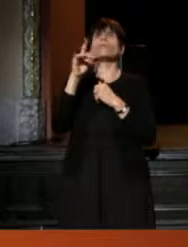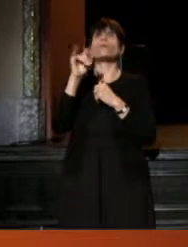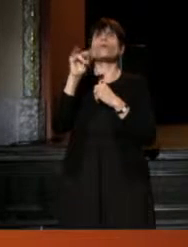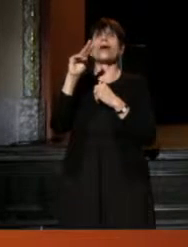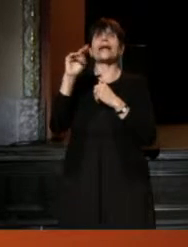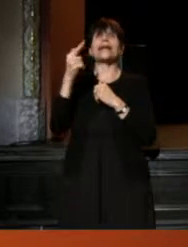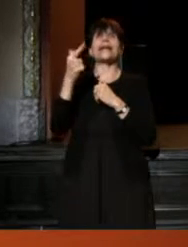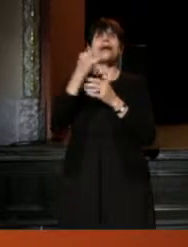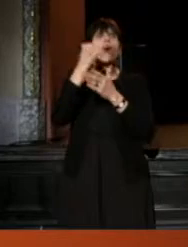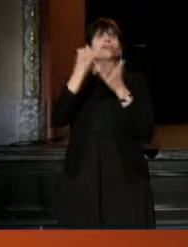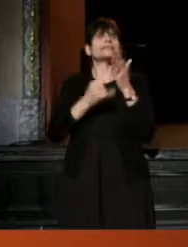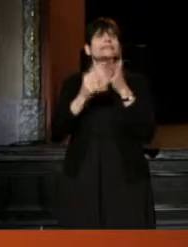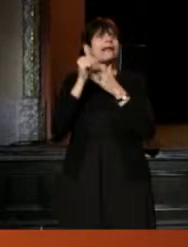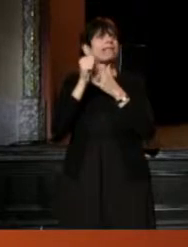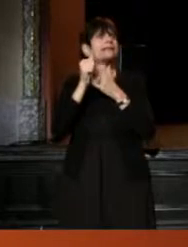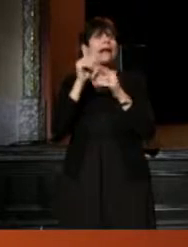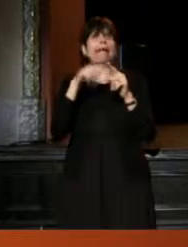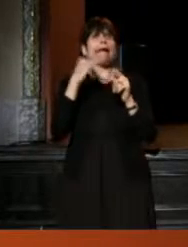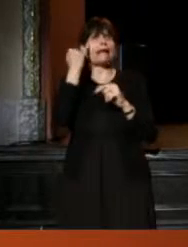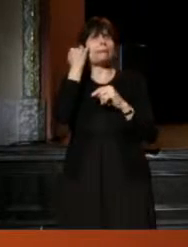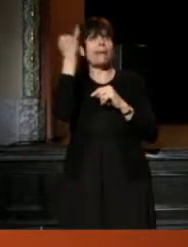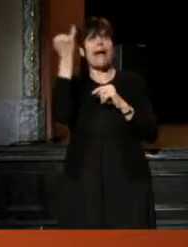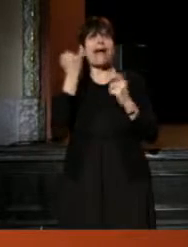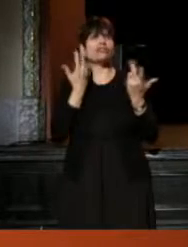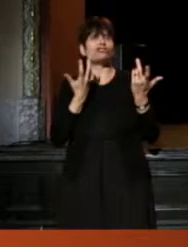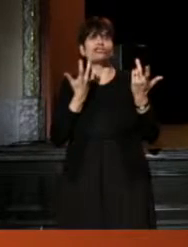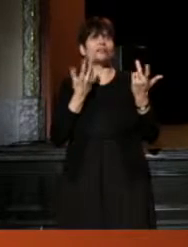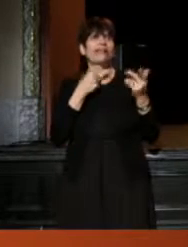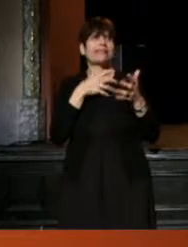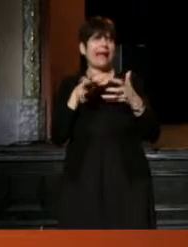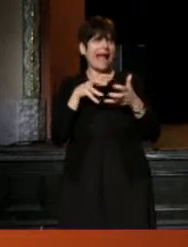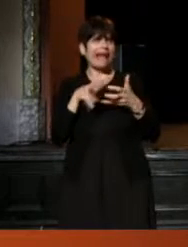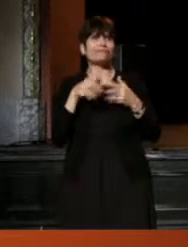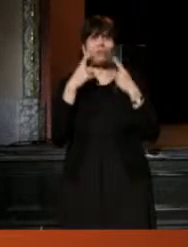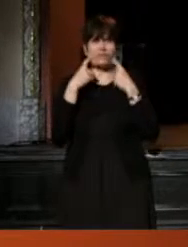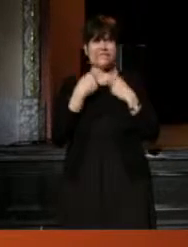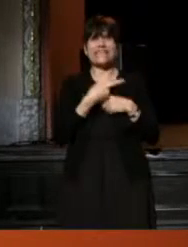I can't imagine that it's going to produce many laughs or tears, we'll see,